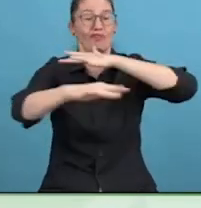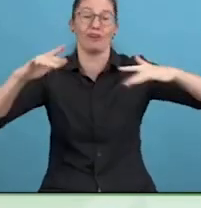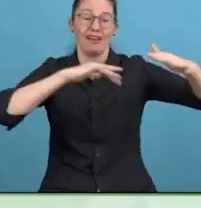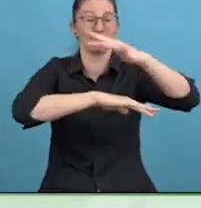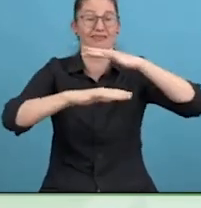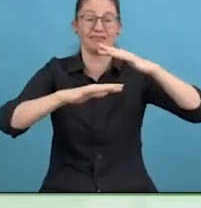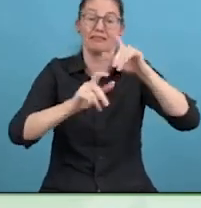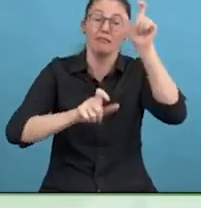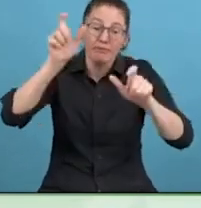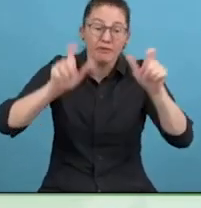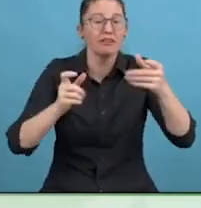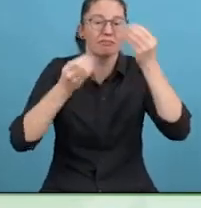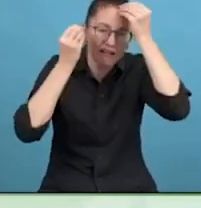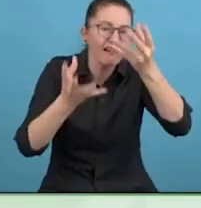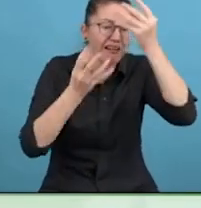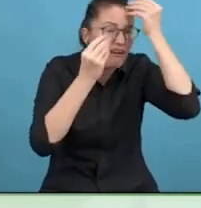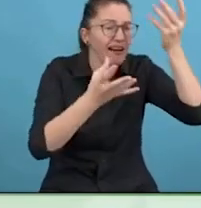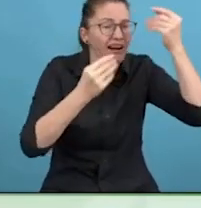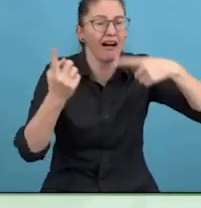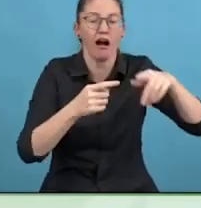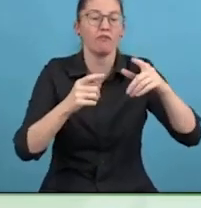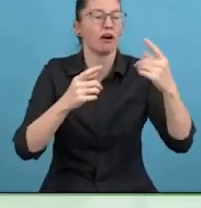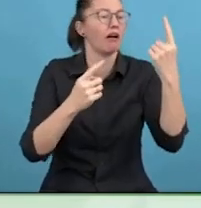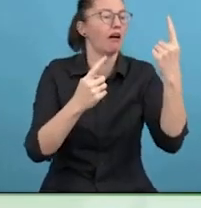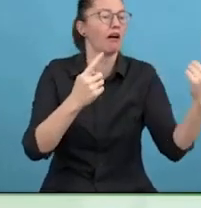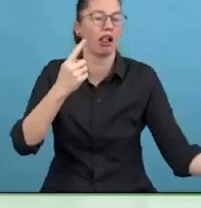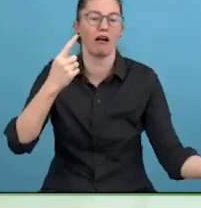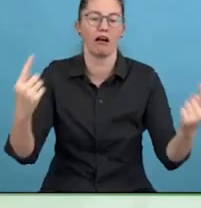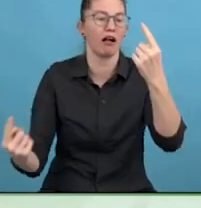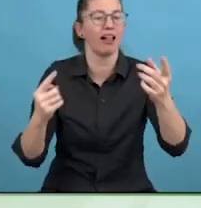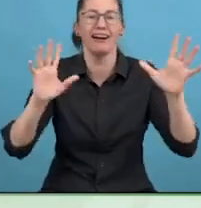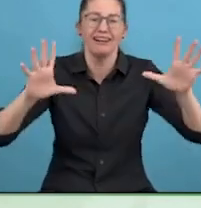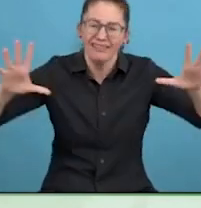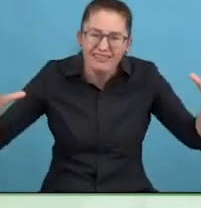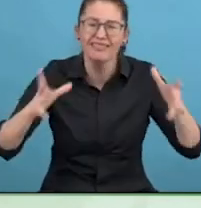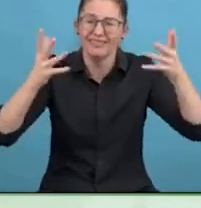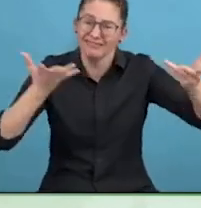feeling, go with it and insist on getting accommodation you need and rehabilitation you need.